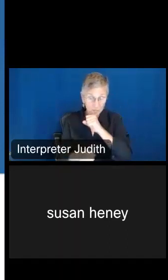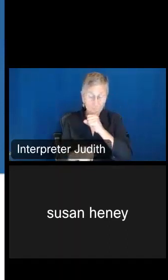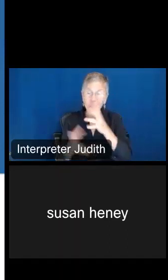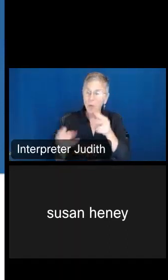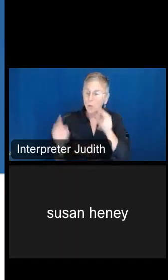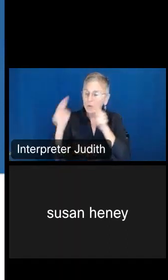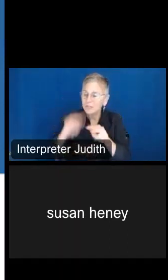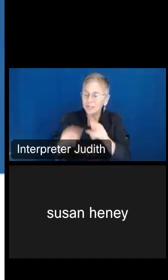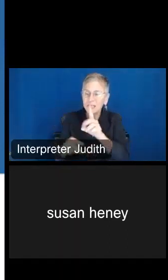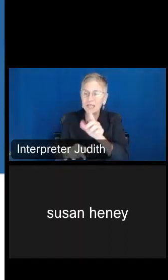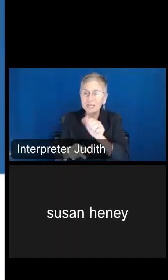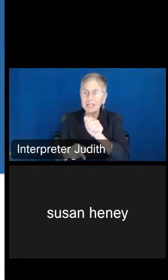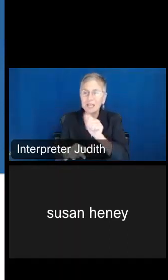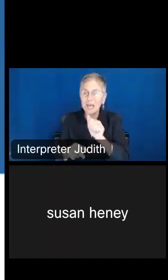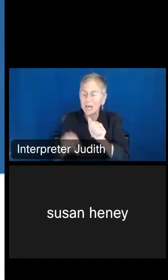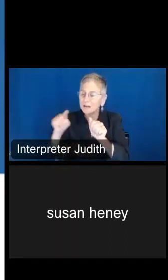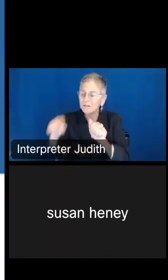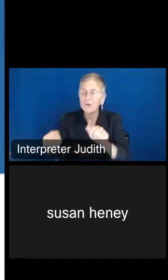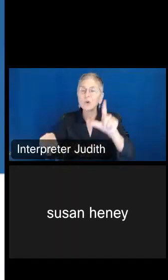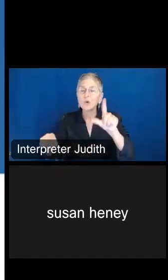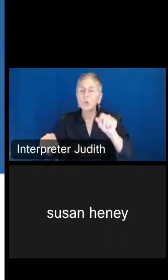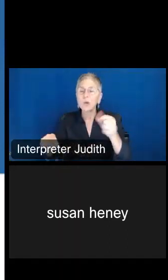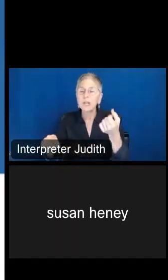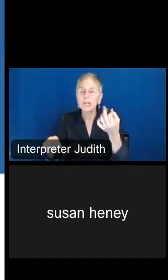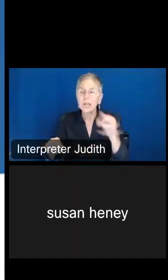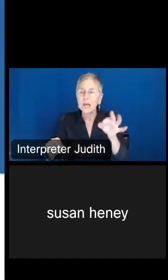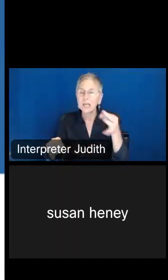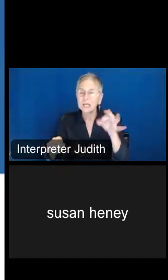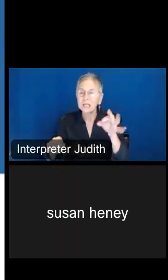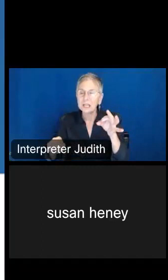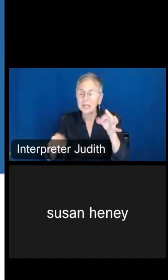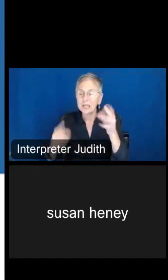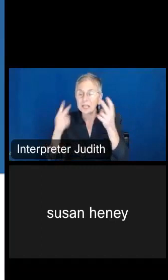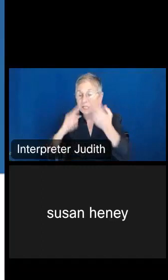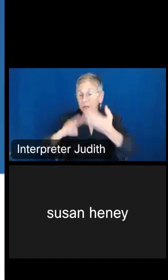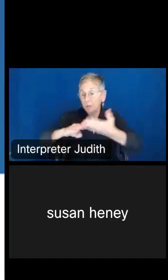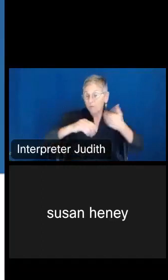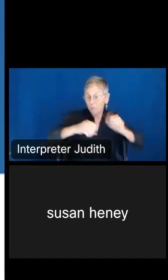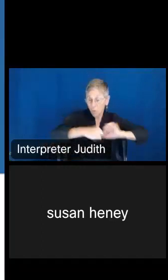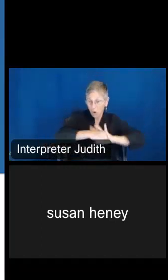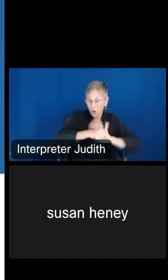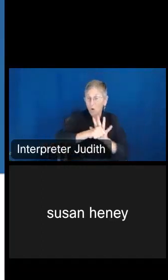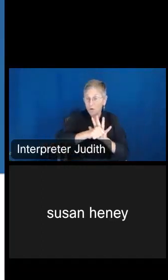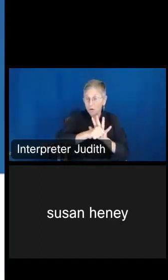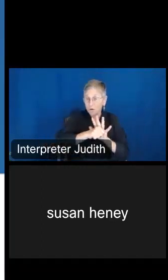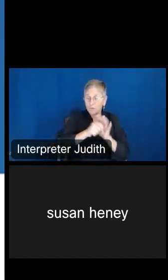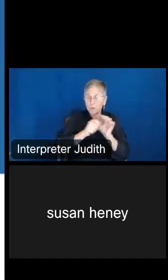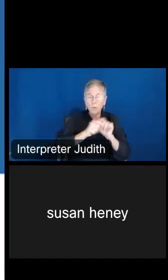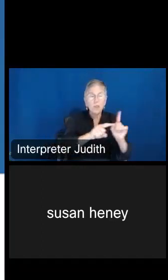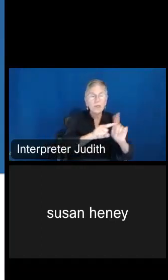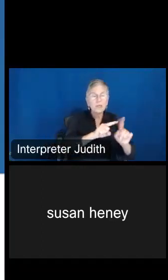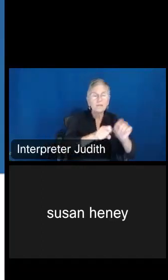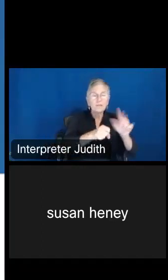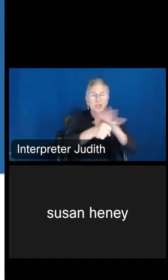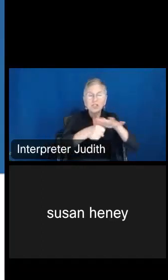in 2019, so we can look before the pandemic with those geographies listed. And so if you're